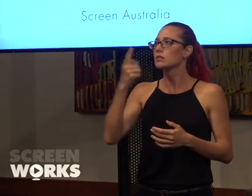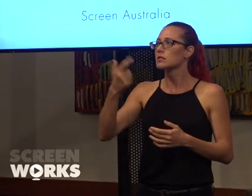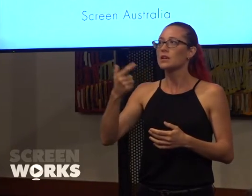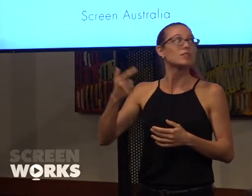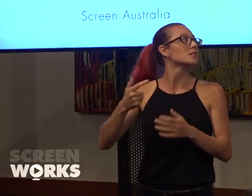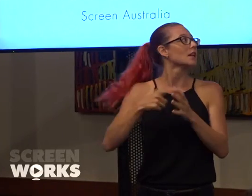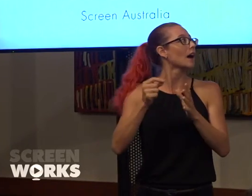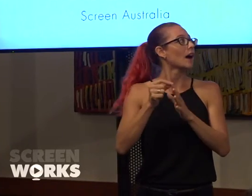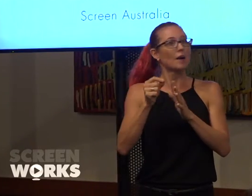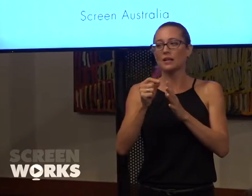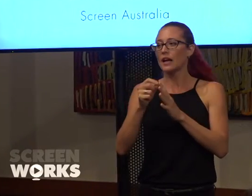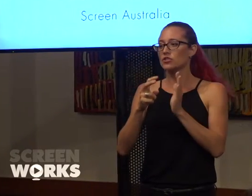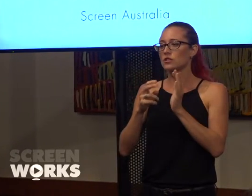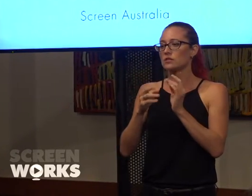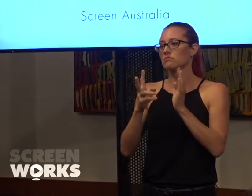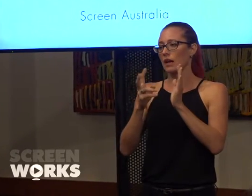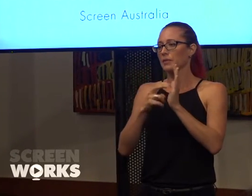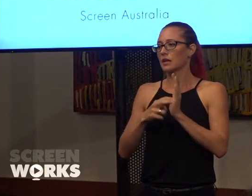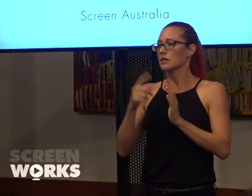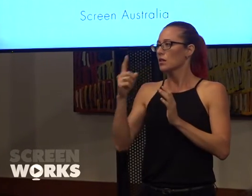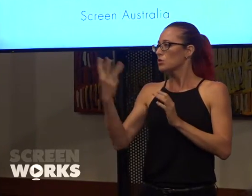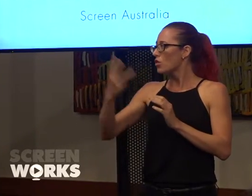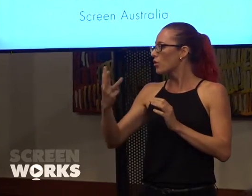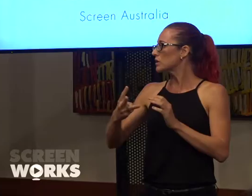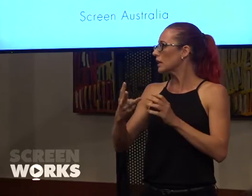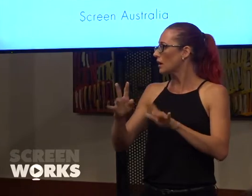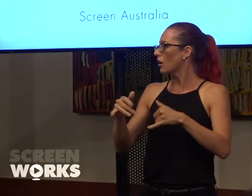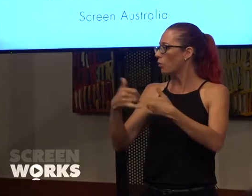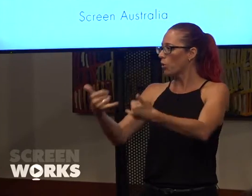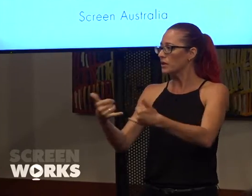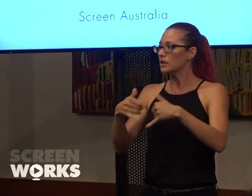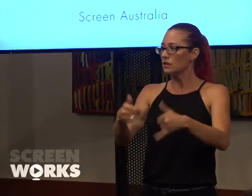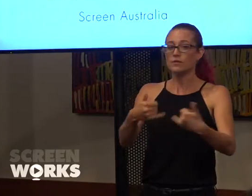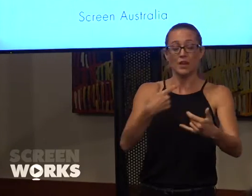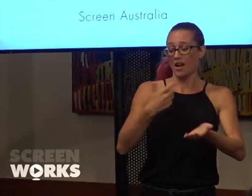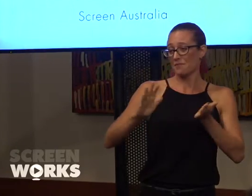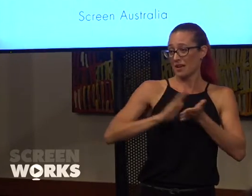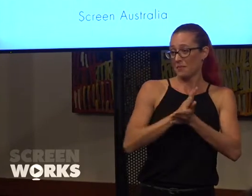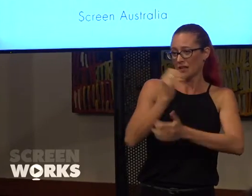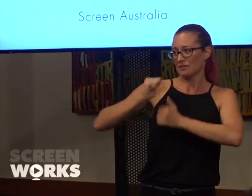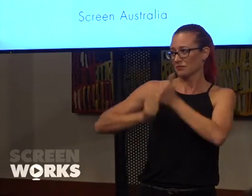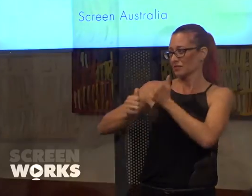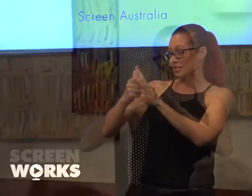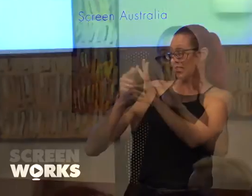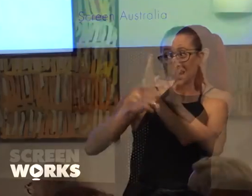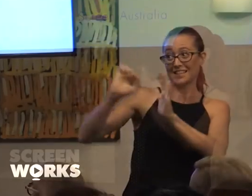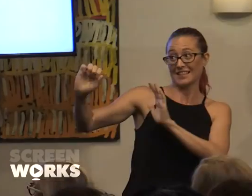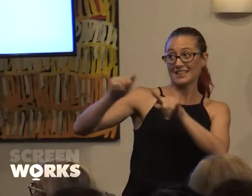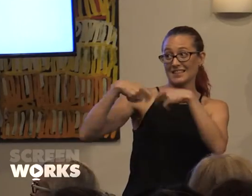there are 13 that were awarded and I'm actually very happy and congratulations to Ken and his team because this is